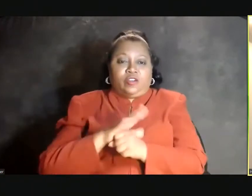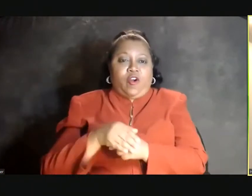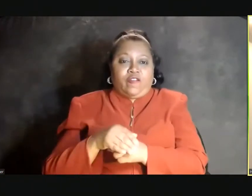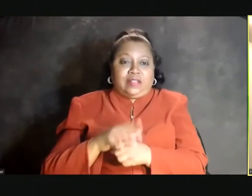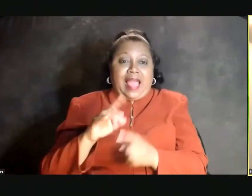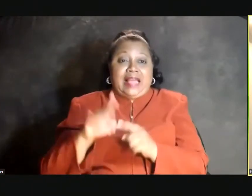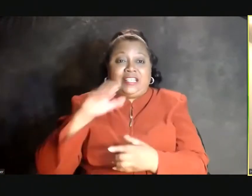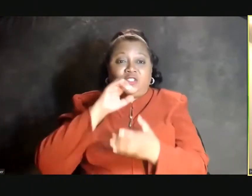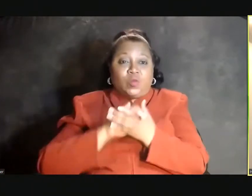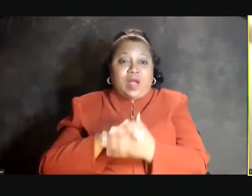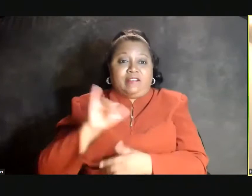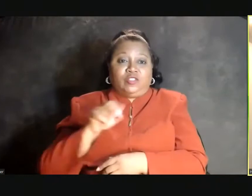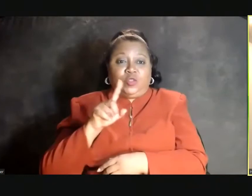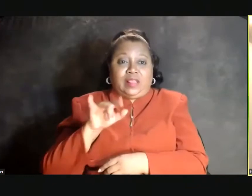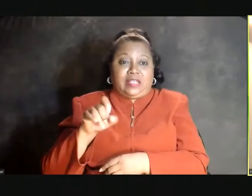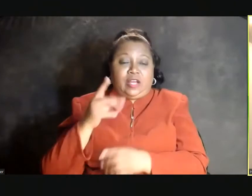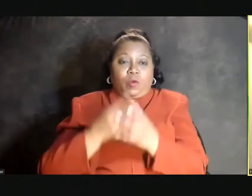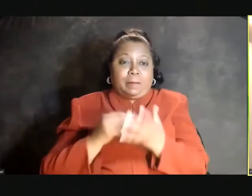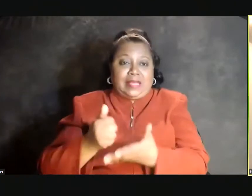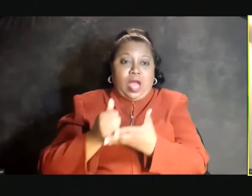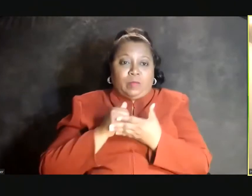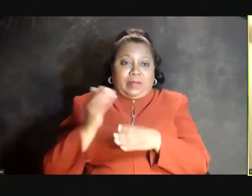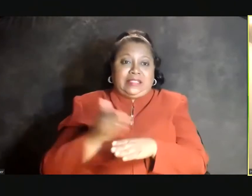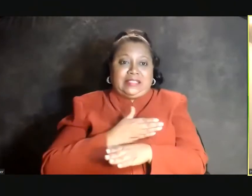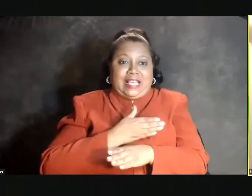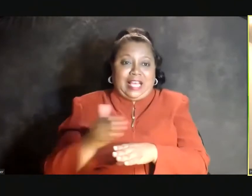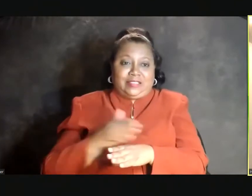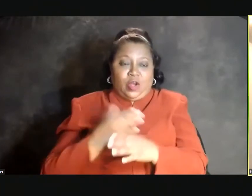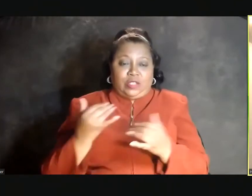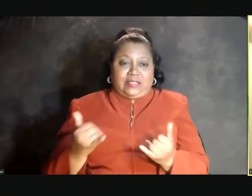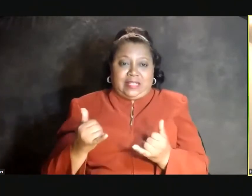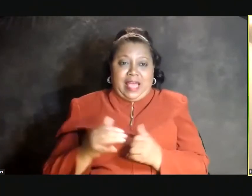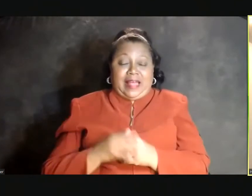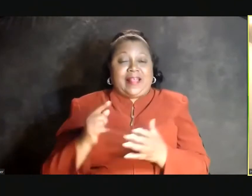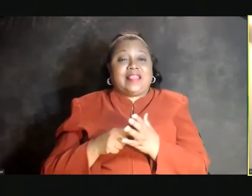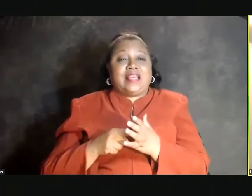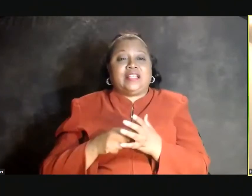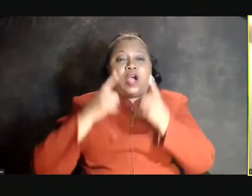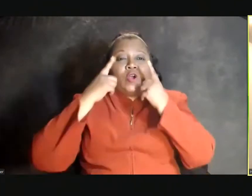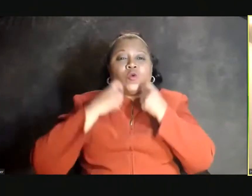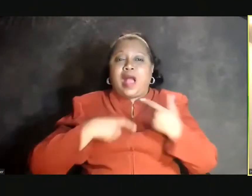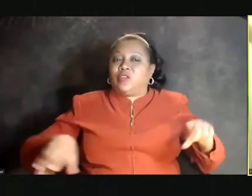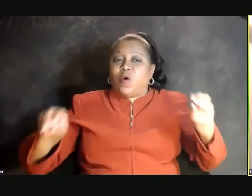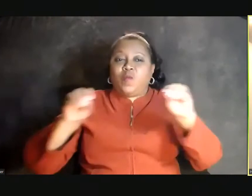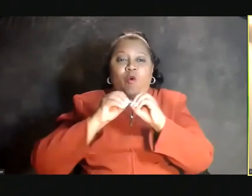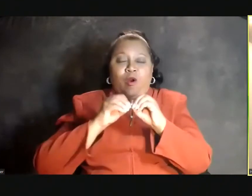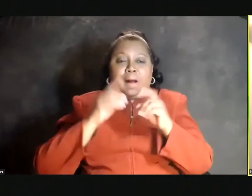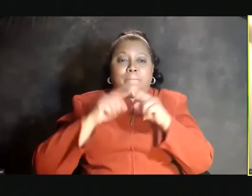and his wife Julie, who are going to be helping me sing this song today. This is Cry No More by Rhiannon Giddens.